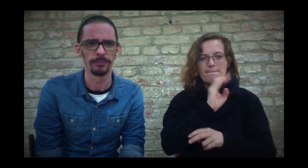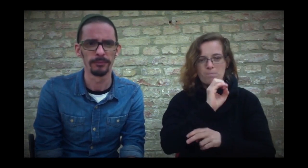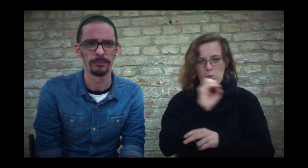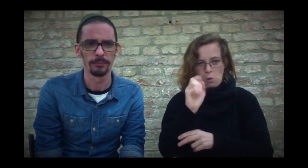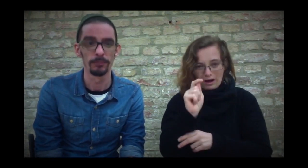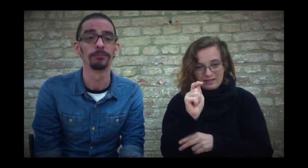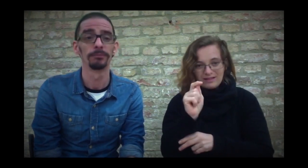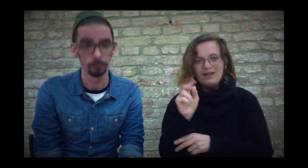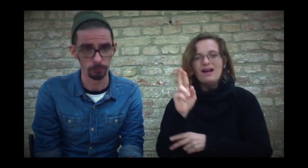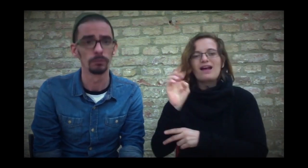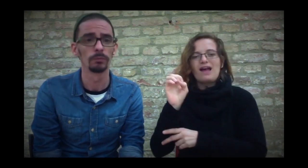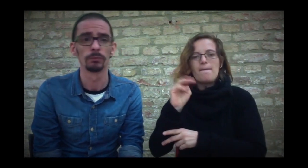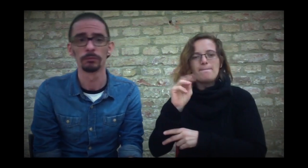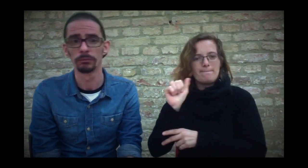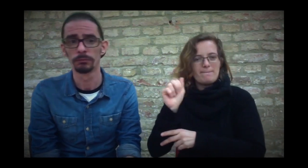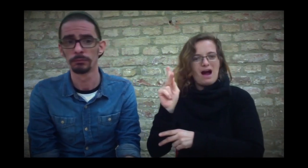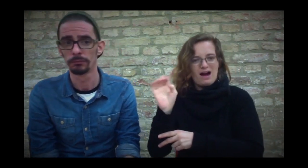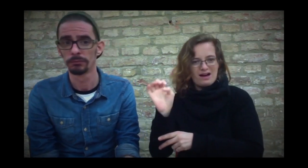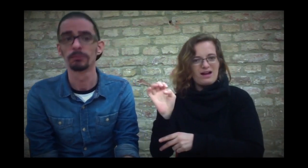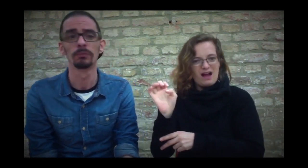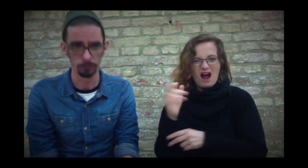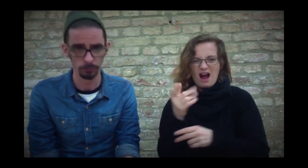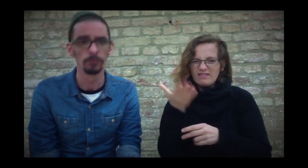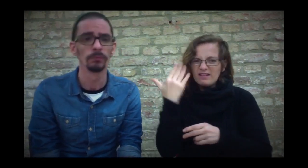To reiterate the topic REBOOT or REMAKE.